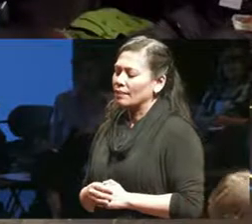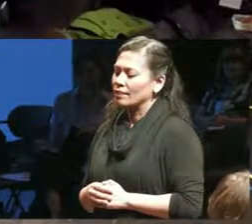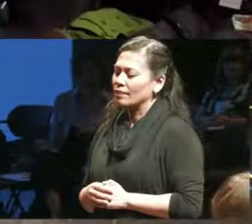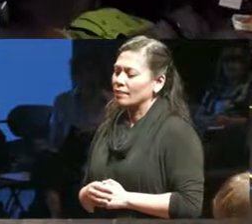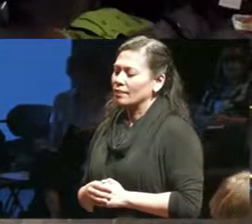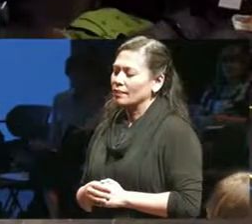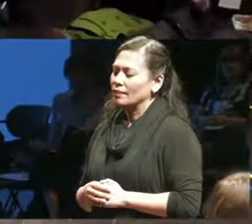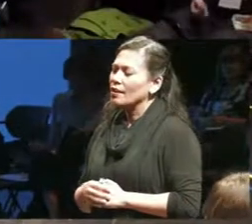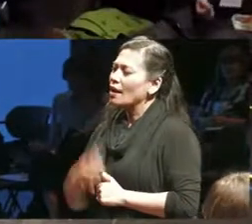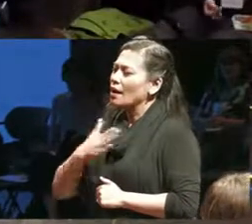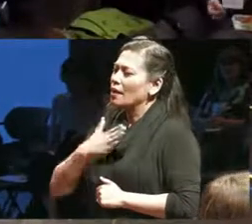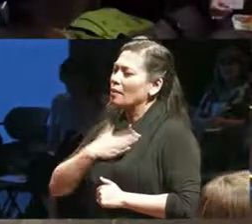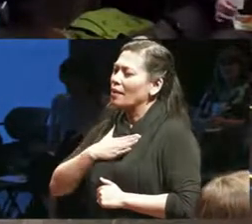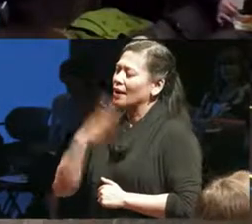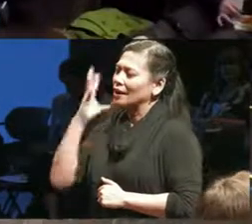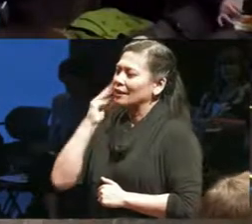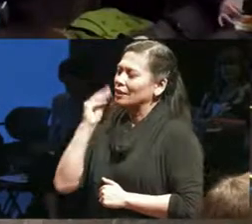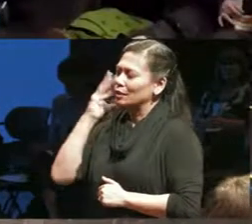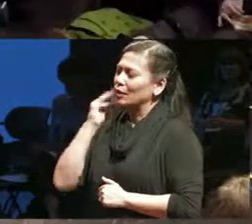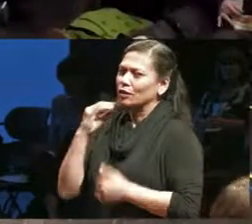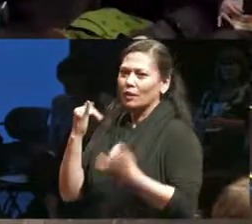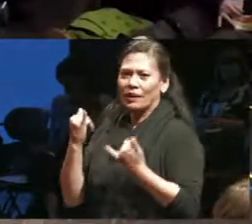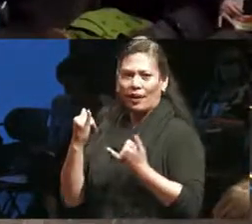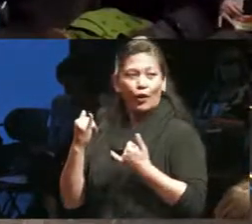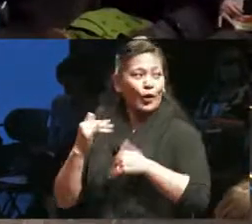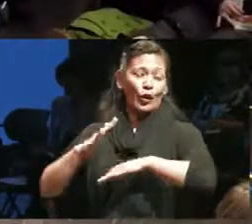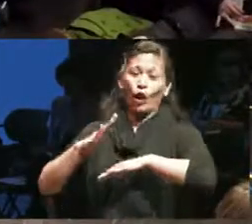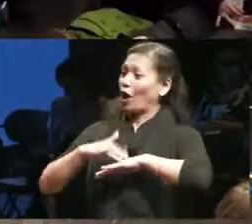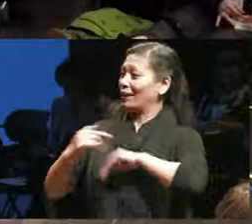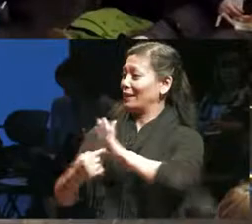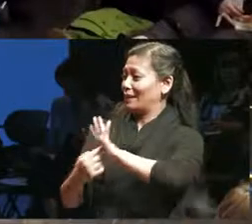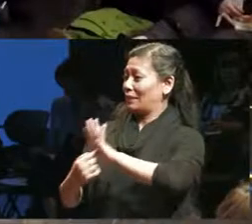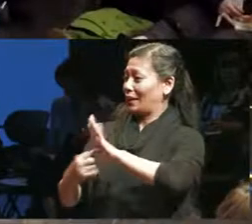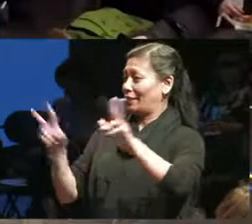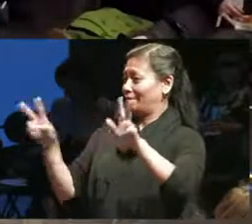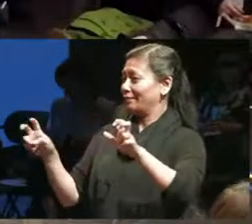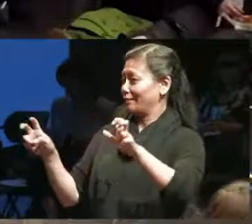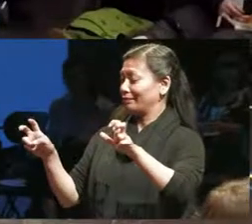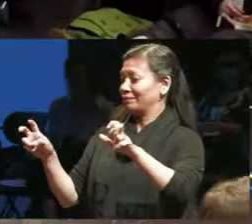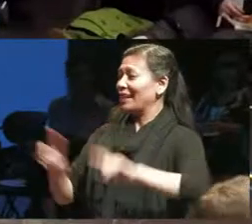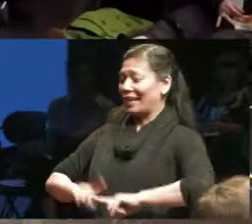experience of being on display is quite different from yours in that in that